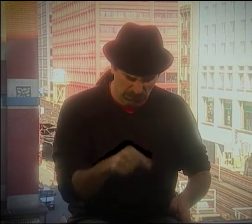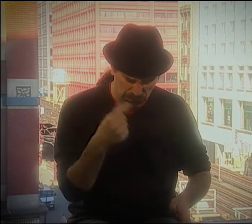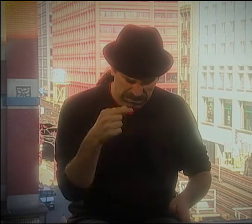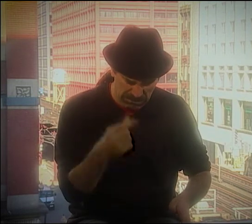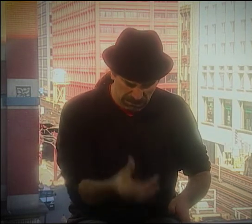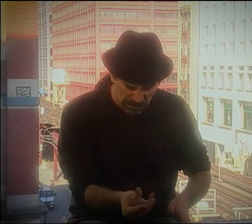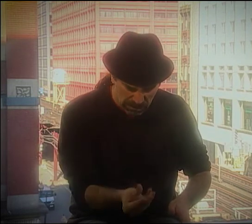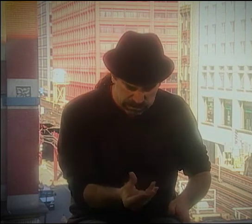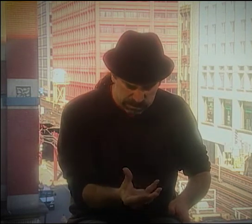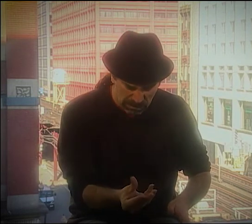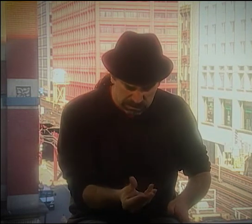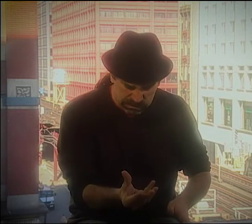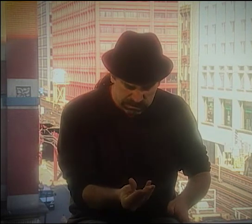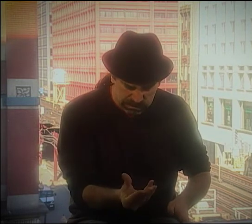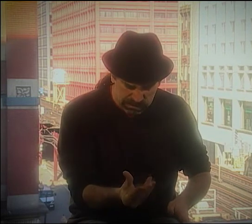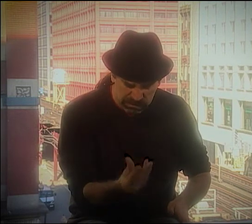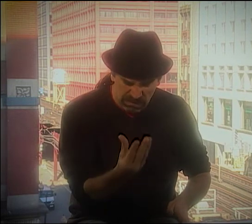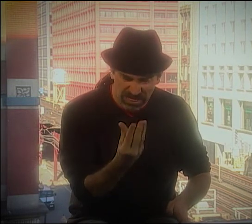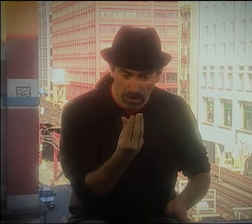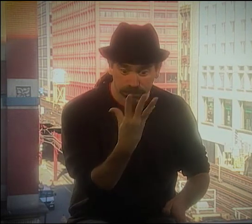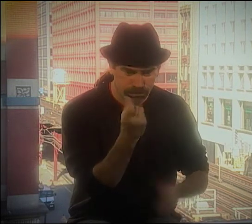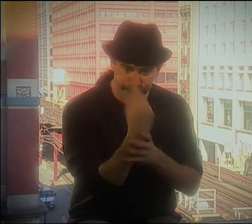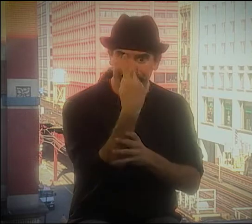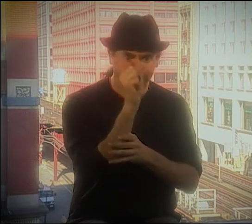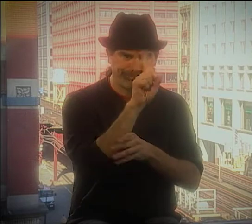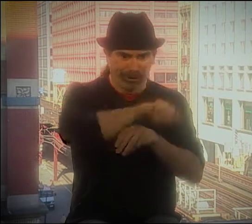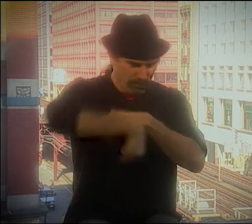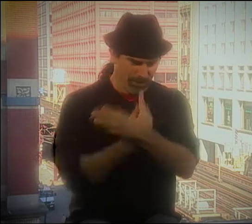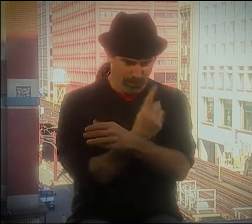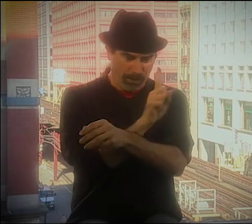AND COUGHING AND THEN SEEING THIS GREEN GLOWING THING,